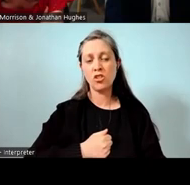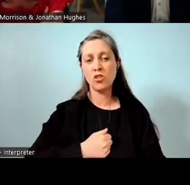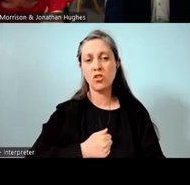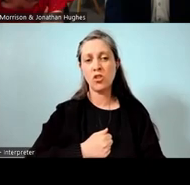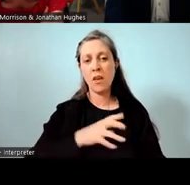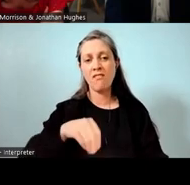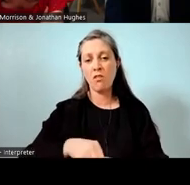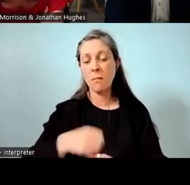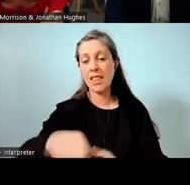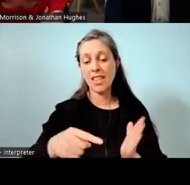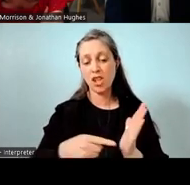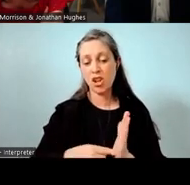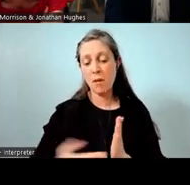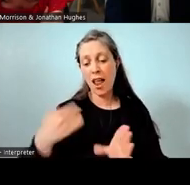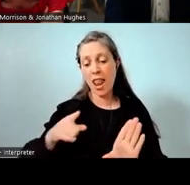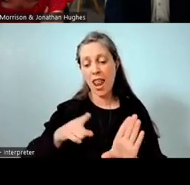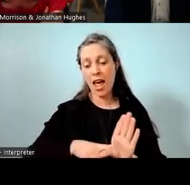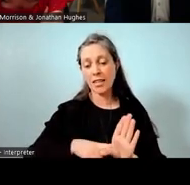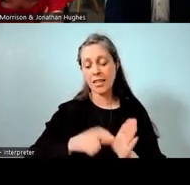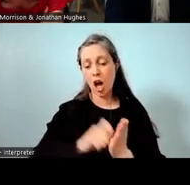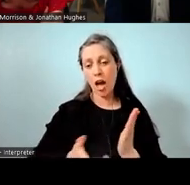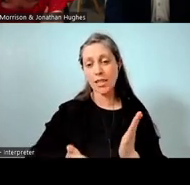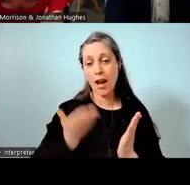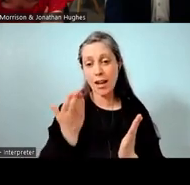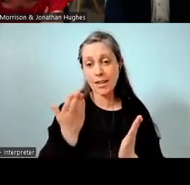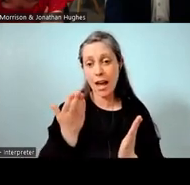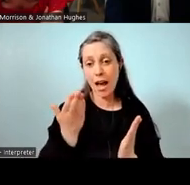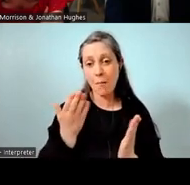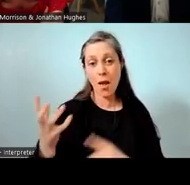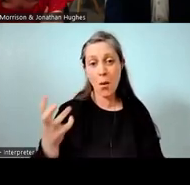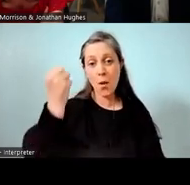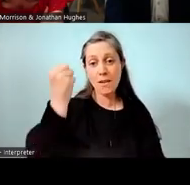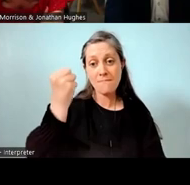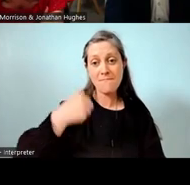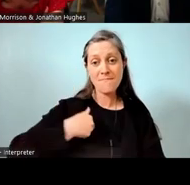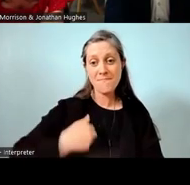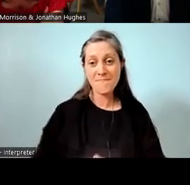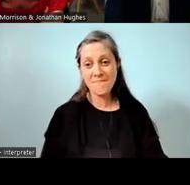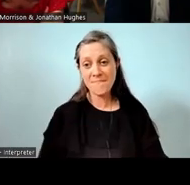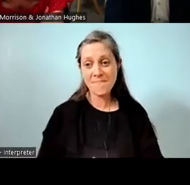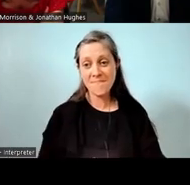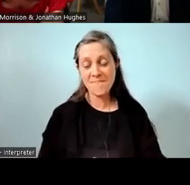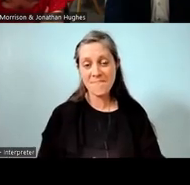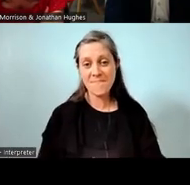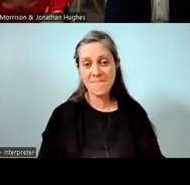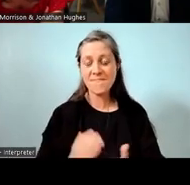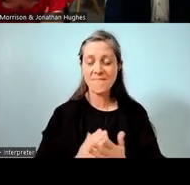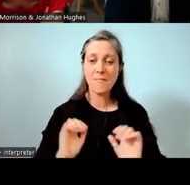And while last year, I did sign up and I won. So that was amazing experience.